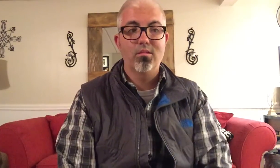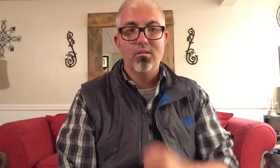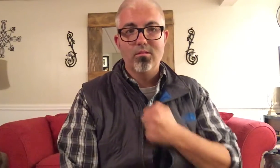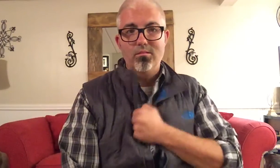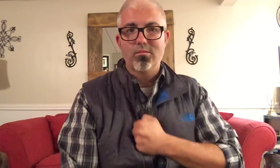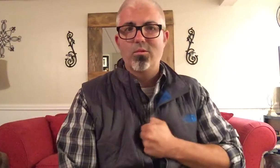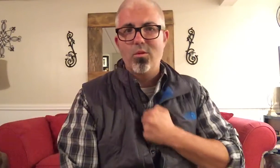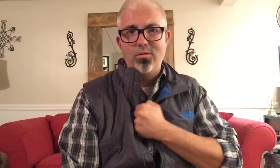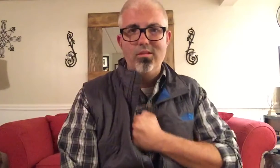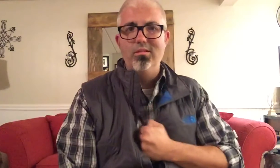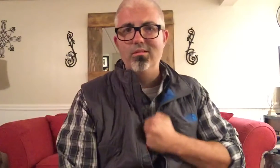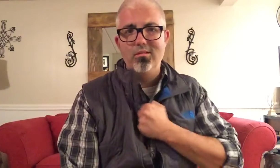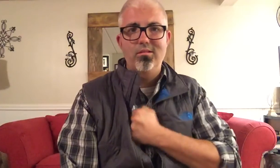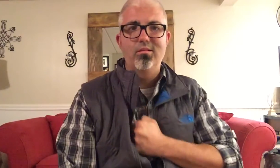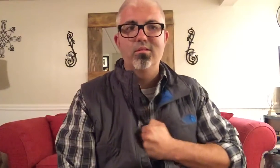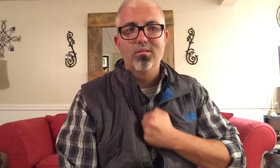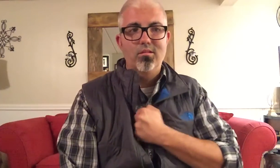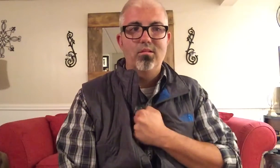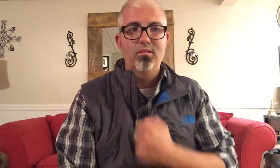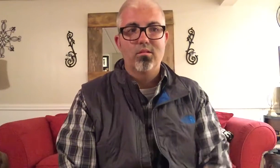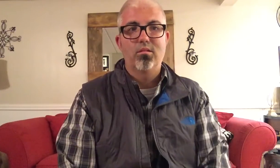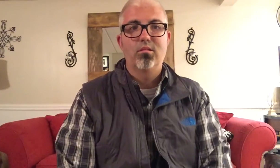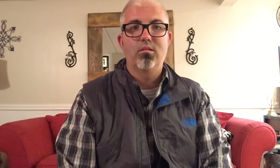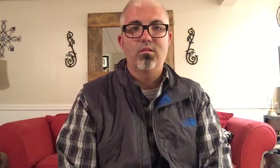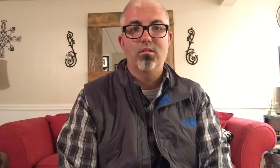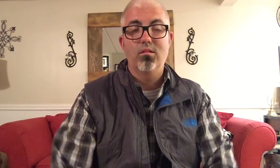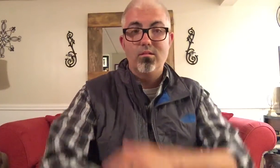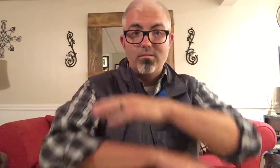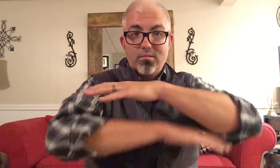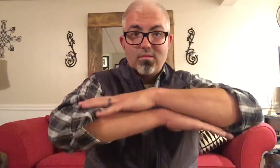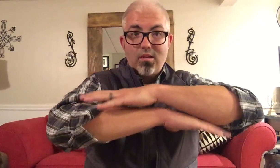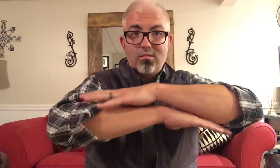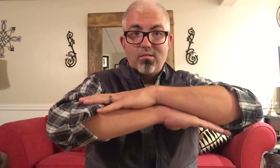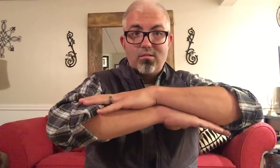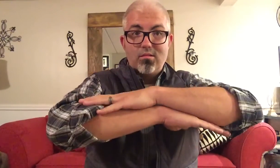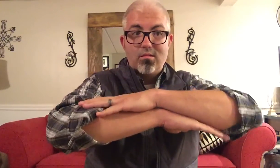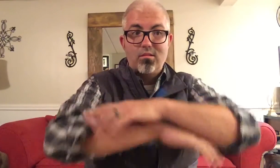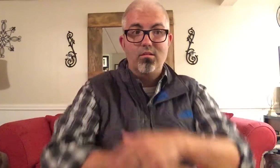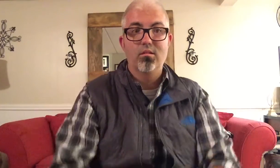SORRY DESK/TABLE